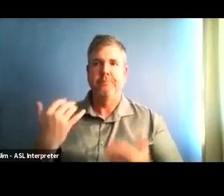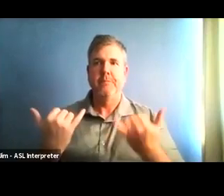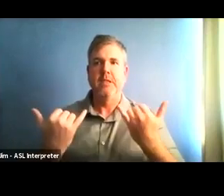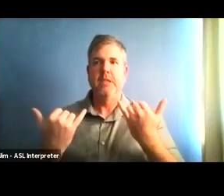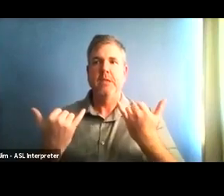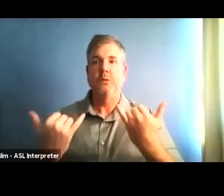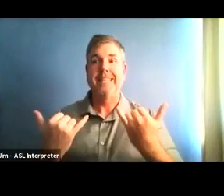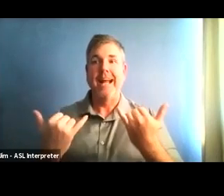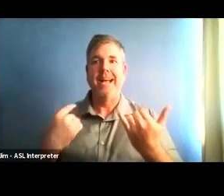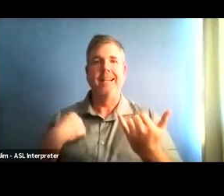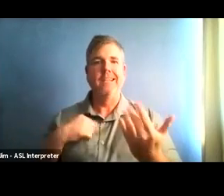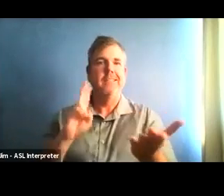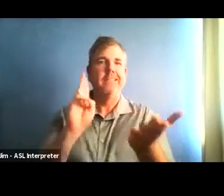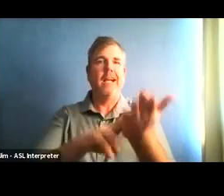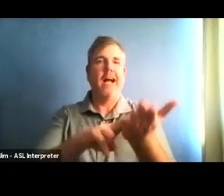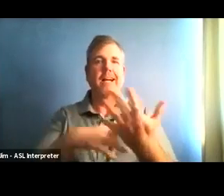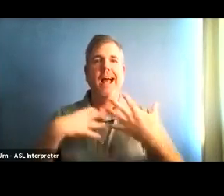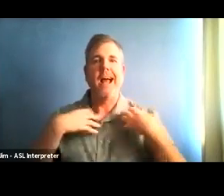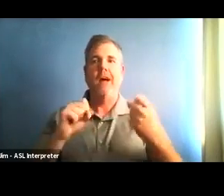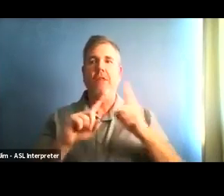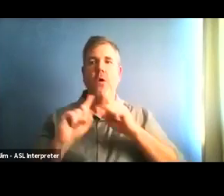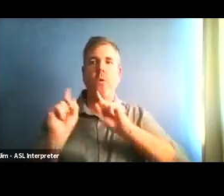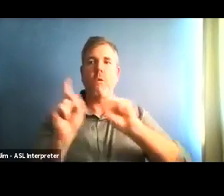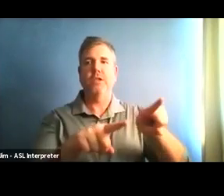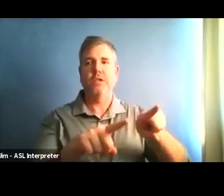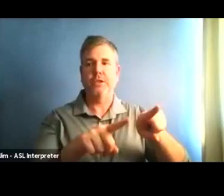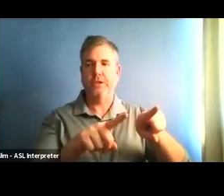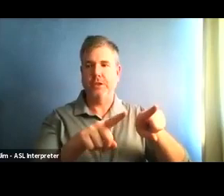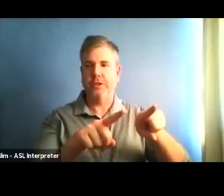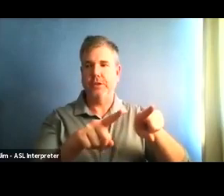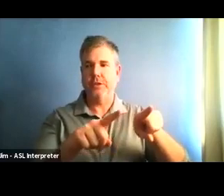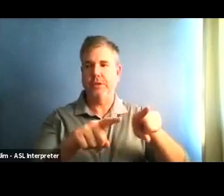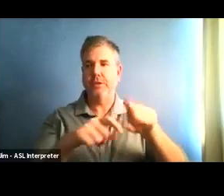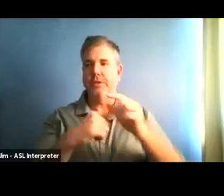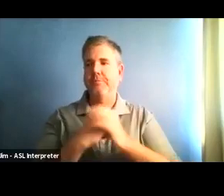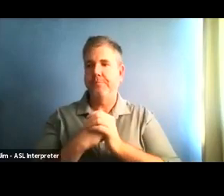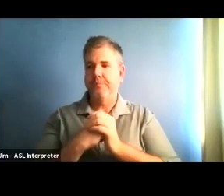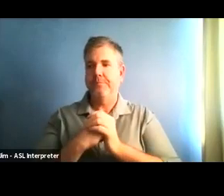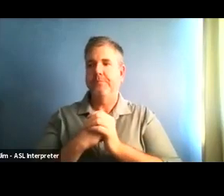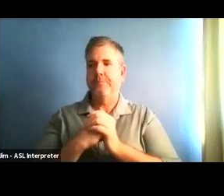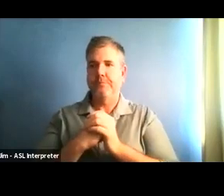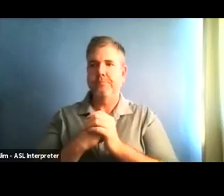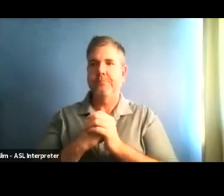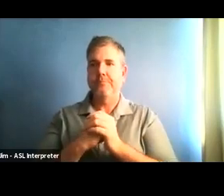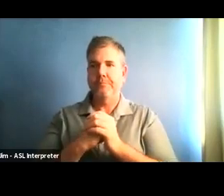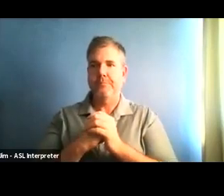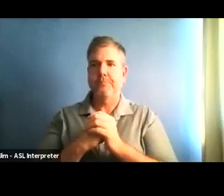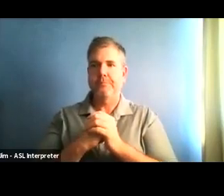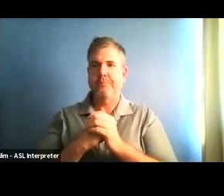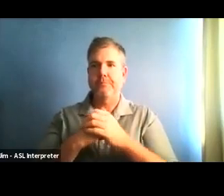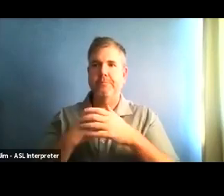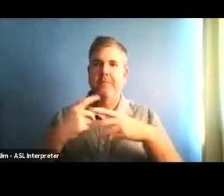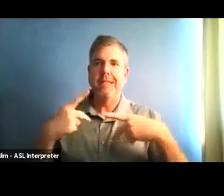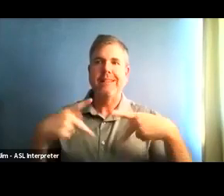This amendment allows local businesses and activities to reopen as soon as possible under the state's new framework.